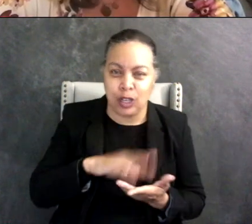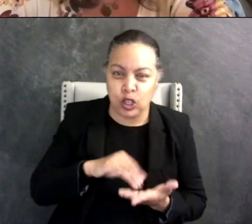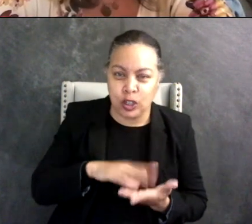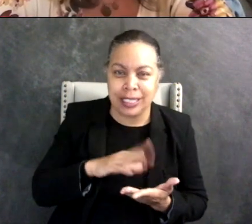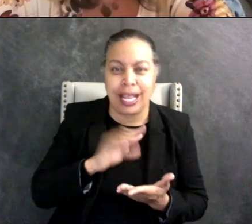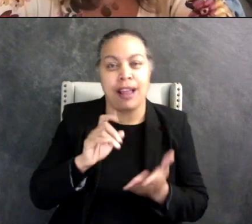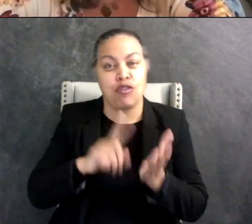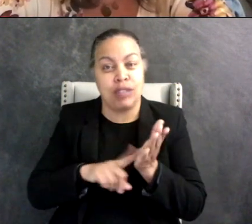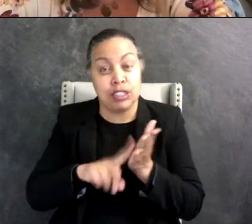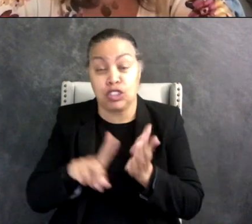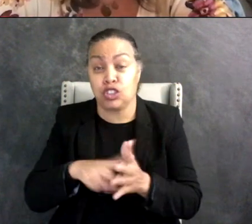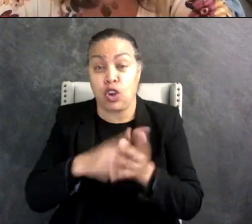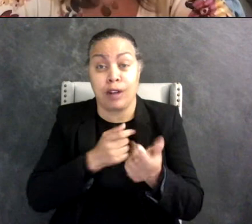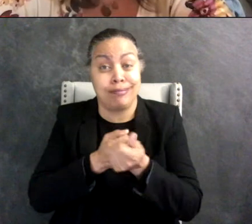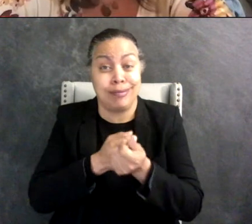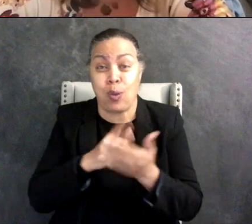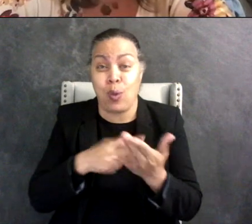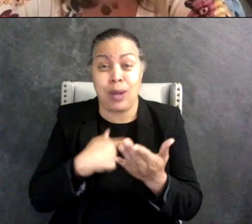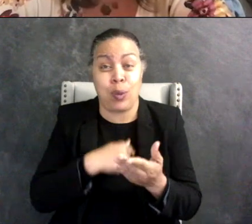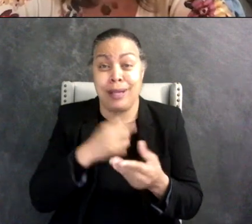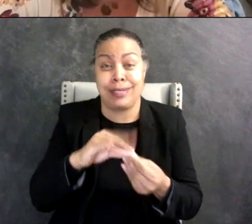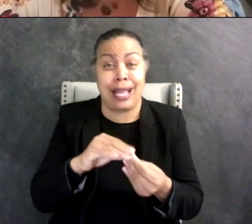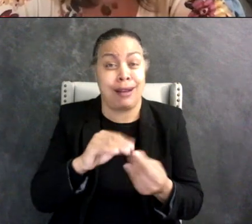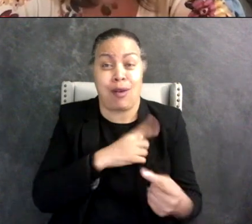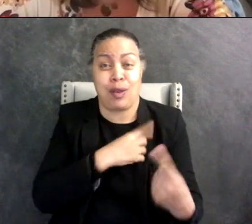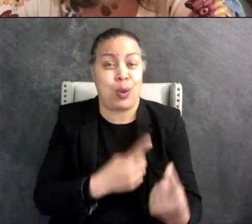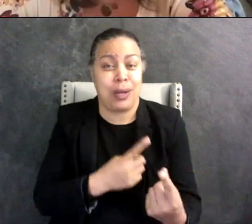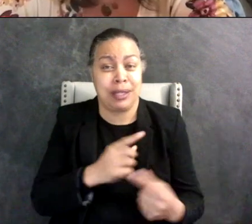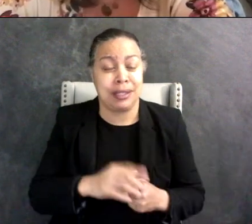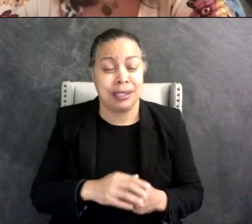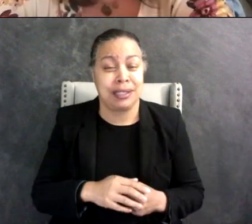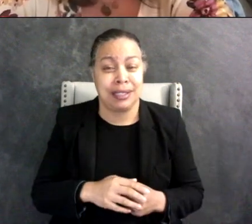to back up what we've been saying all along and you know and it's just encouraging that you know